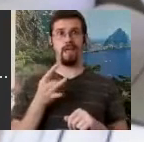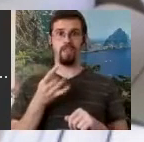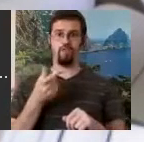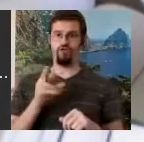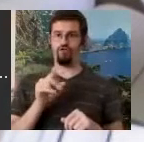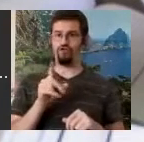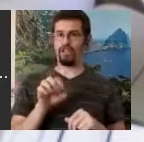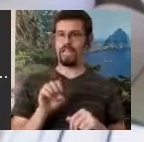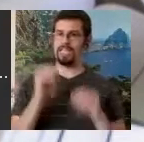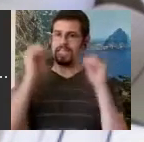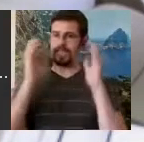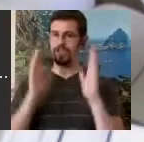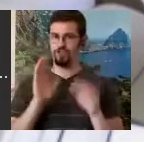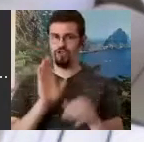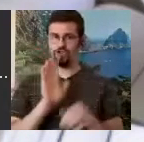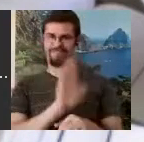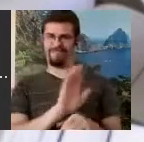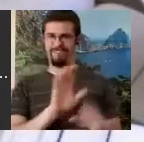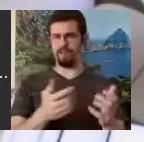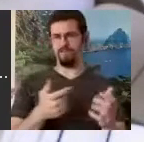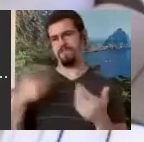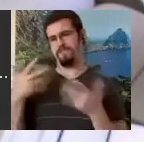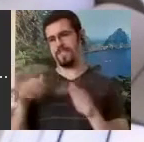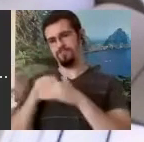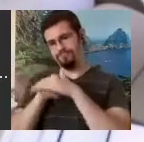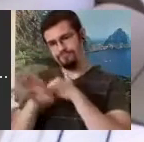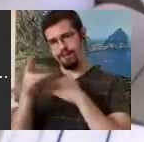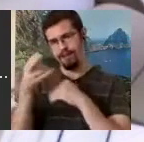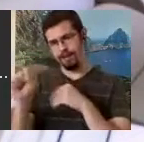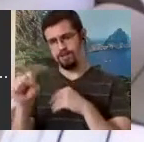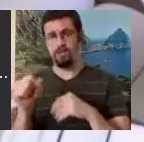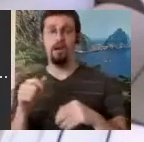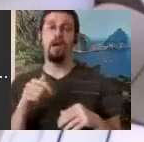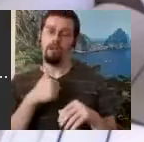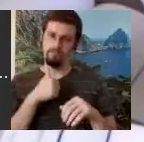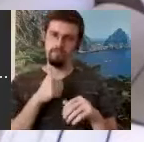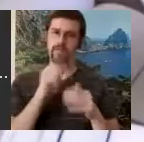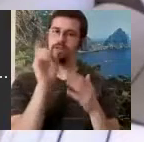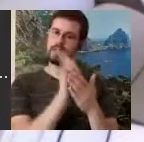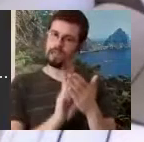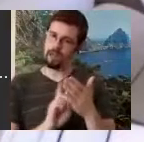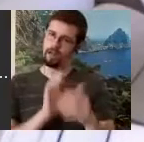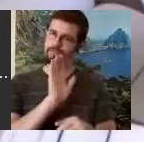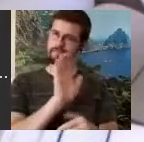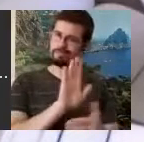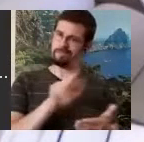was in high school and I did some choreography for the school play and I